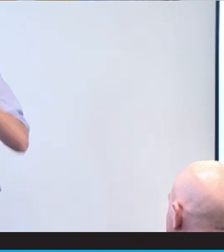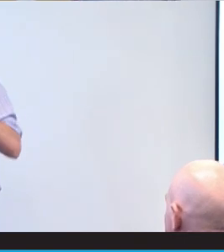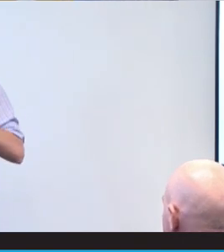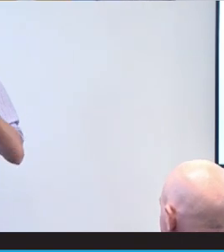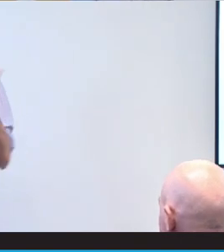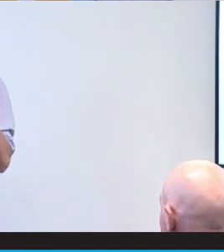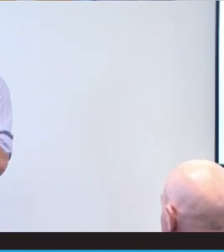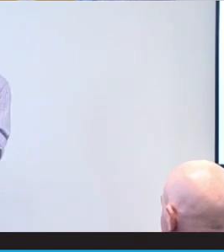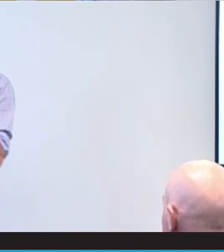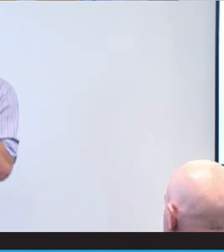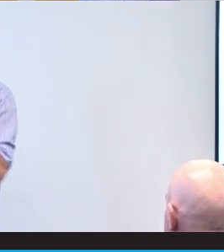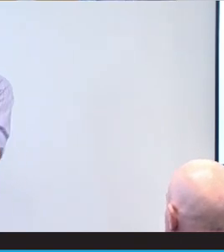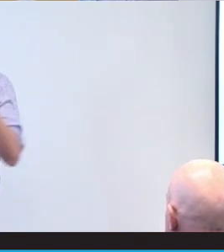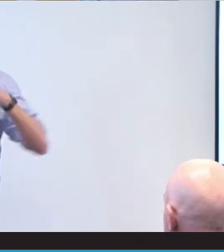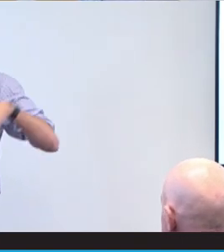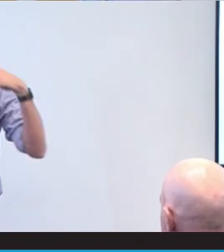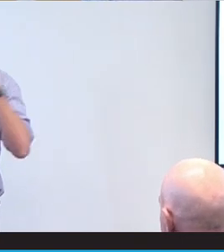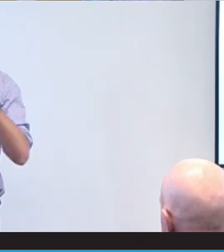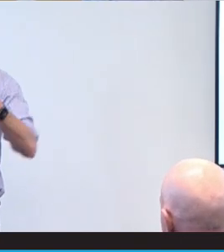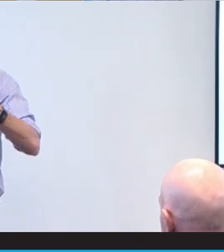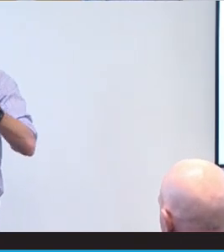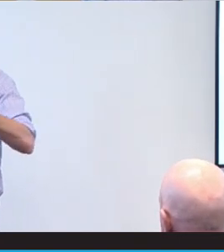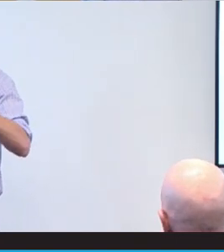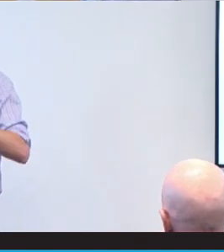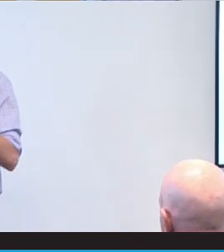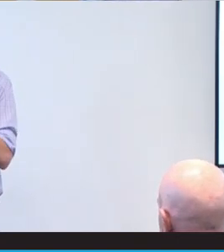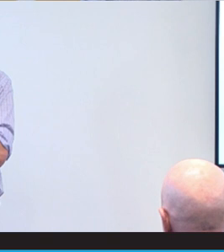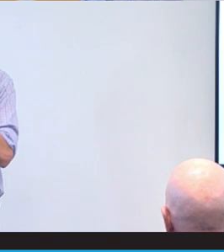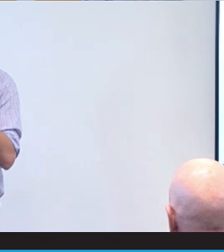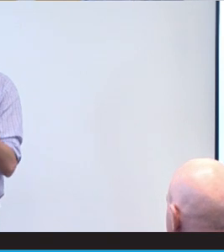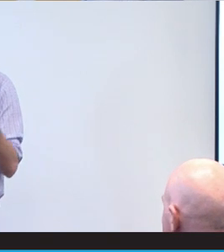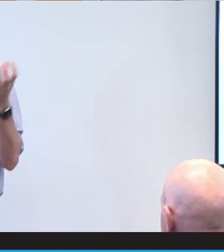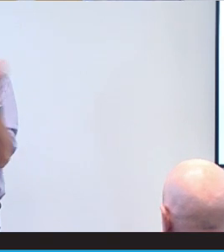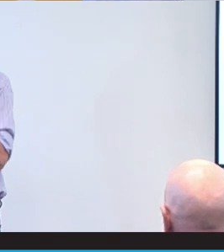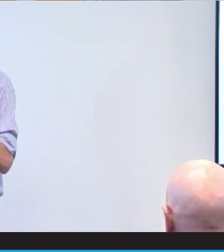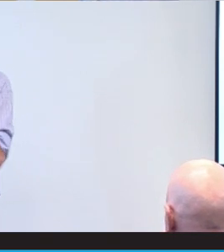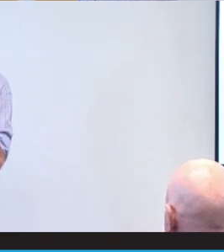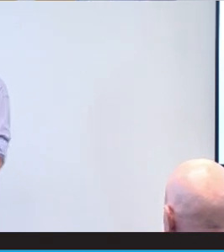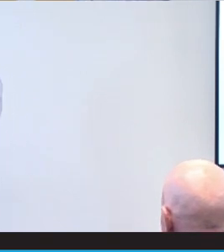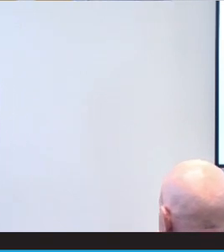I'm from Melbourne. I've been here for the day and it's really nice to get out of Melbourne. It's raining and 14 or 15 degrees this morning and cloudy.